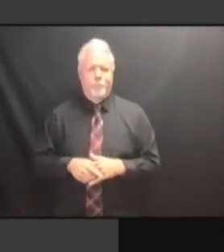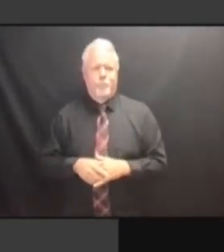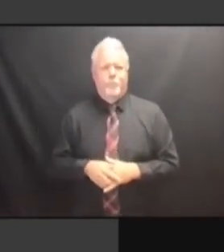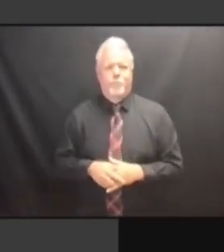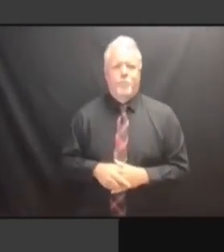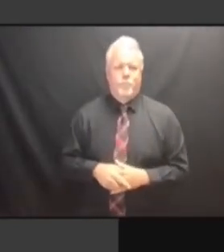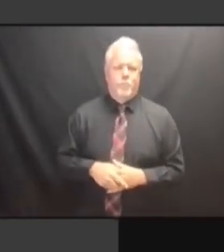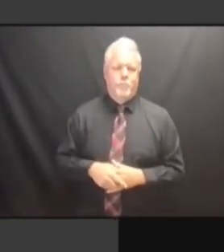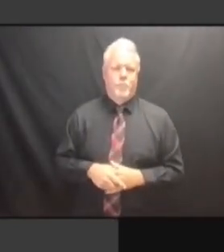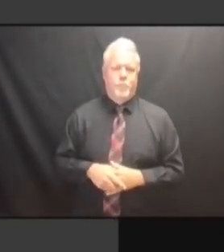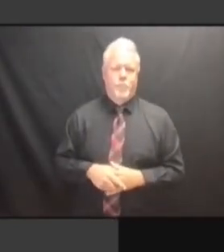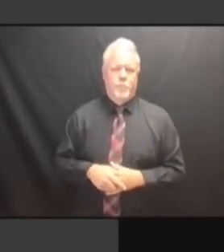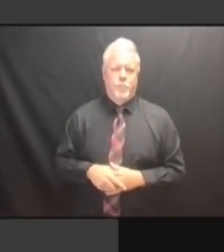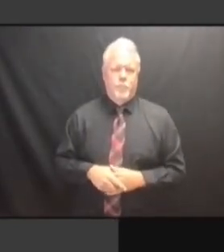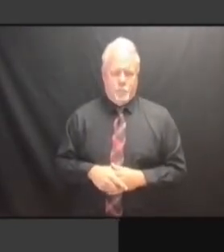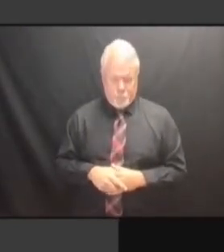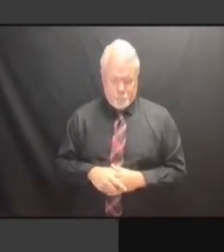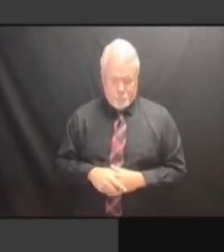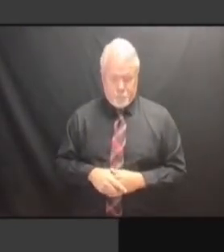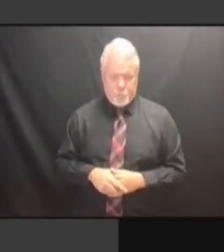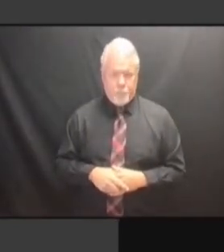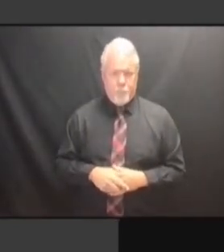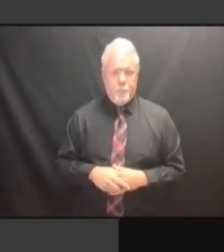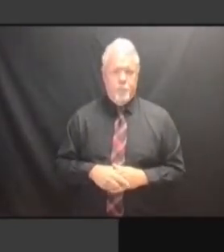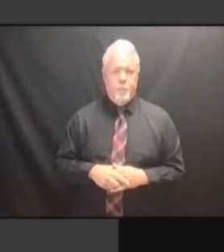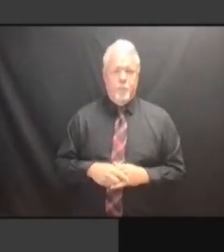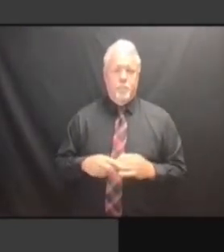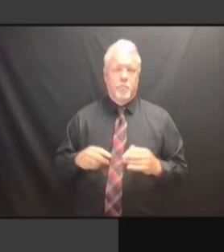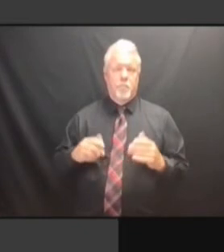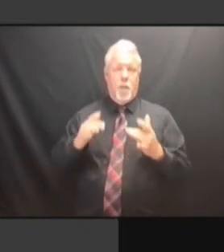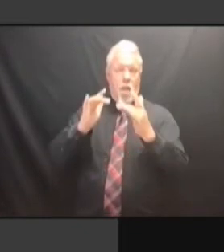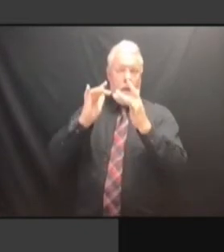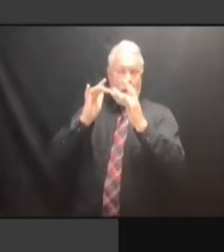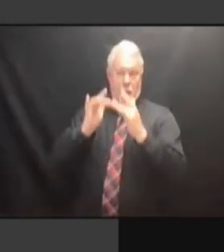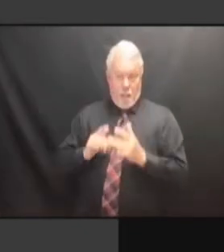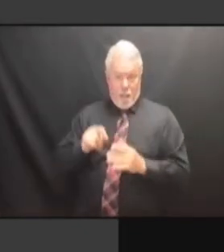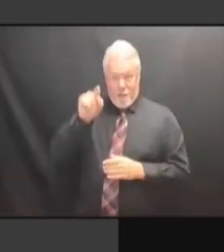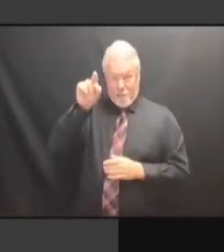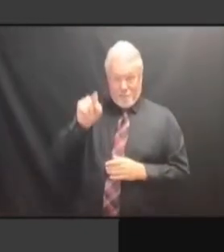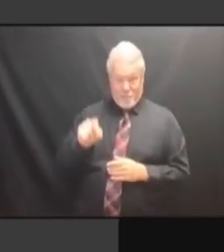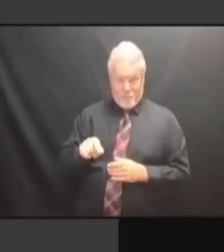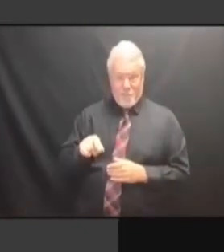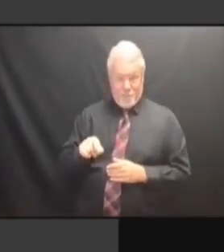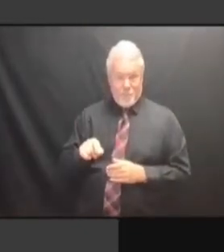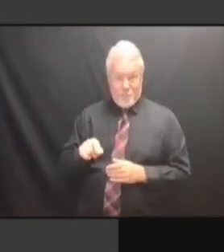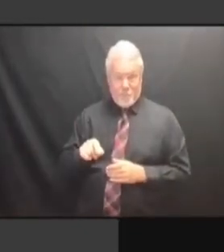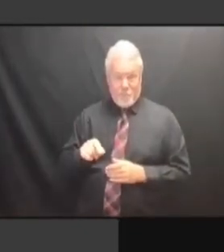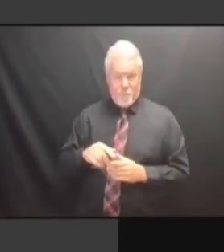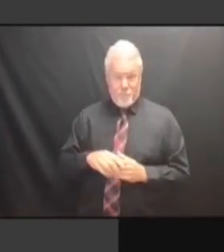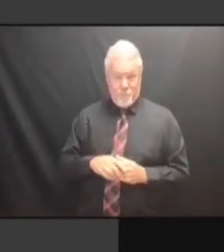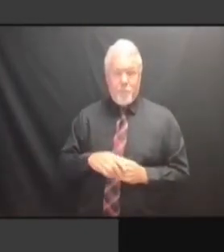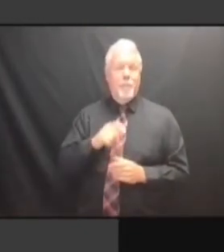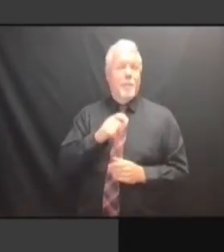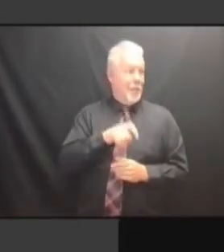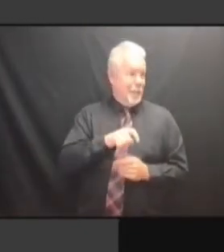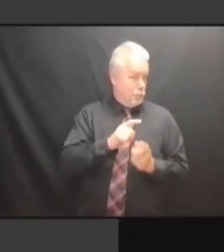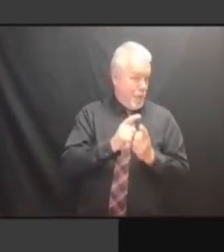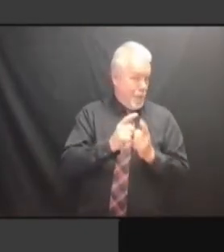NOW, IN PRIOR YEARS, WE HAD CIRCULATED NOW, IN PRIOR YEARS, WE HAD CIRCULATED THE NOW, IN PRIOR YEARS, WE HAD CIRCULATED THE TRANSLATIONS NOW, IN PRIOR YEARS, WE HAD CIRCULATED THE TRANSLATIONS TO CIRCULATED THE TRANSLATIONS TO CIRCULATED THE TRANSLATIONS TO ORGANIZATIONS CIRCULATED THE TRANSLATIONS TO ORGANIZATIONS THAT CIRCULATED THE TRANSLATIONS TO ORGANIZATIONS THAT COULD CIRCULATED THE TRANSLATIONS TO ORGANIZATIONS THAT COULD CHECK ORGANIZATIONS THAT COULD CHECK ORGANIZATIONS THAT COULD CHECK ON ORGANIZATIONS THAT COULD CHECK ON THE ORGANIZATIONS THAT COULD CHECK ON THE TRANSLATIONS